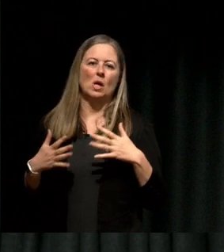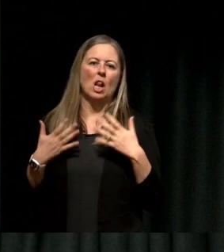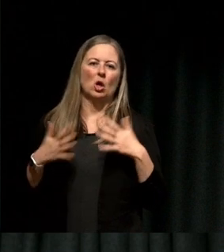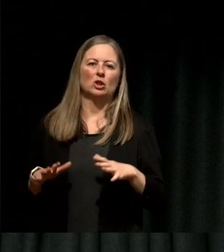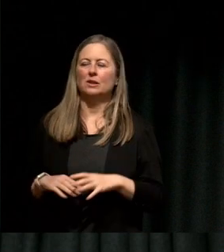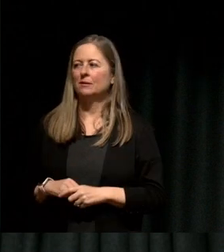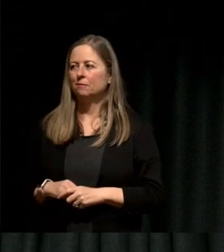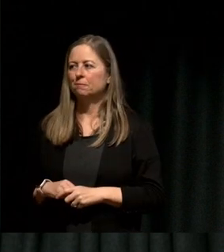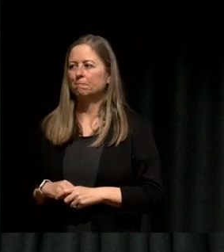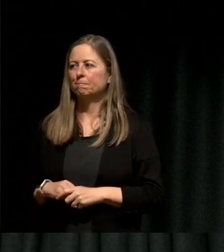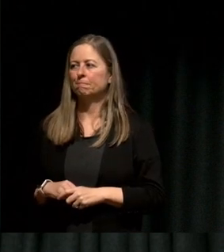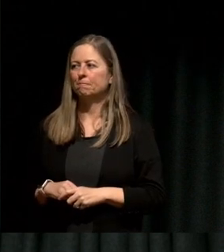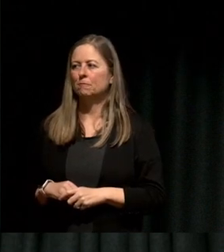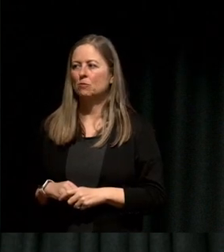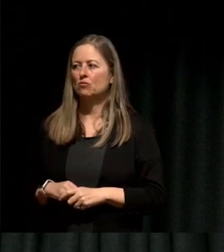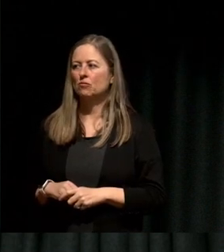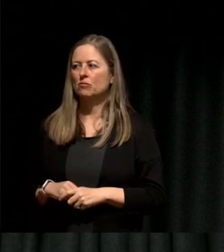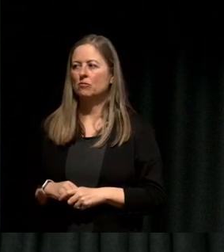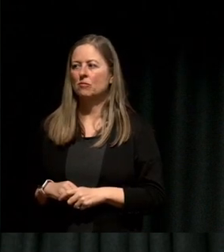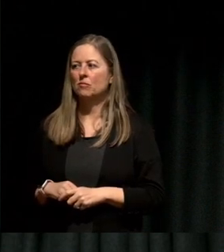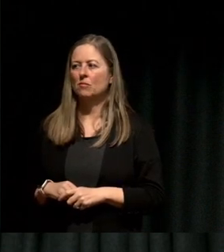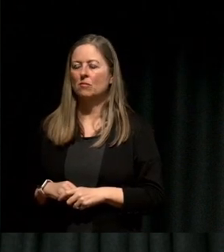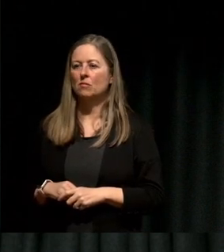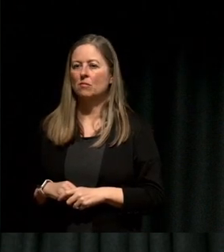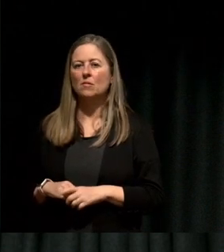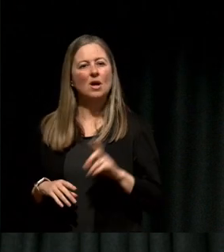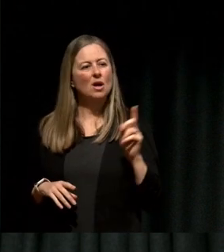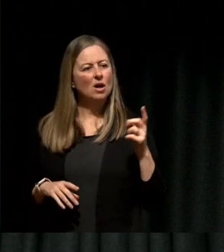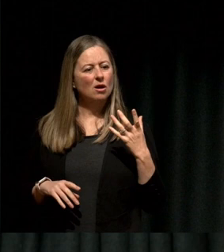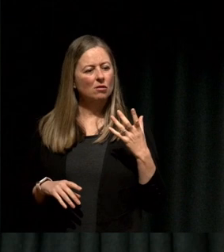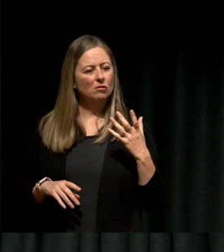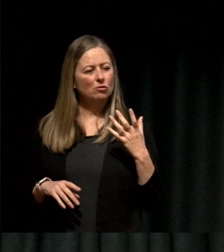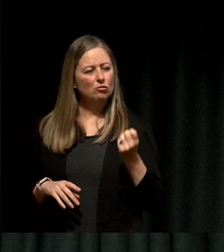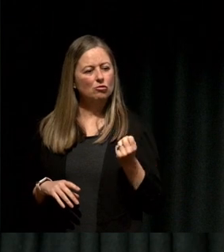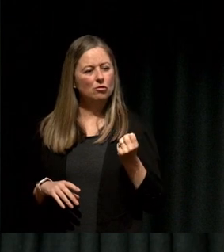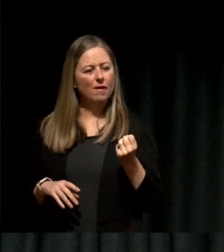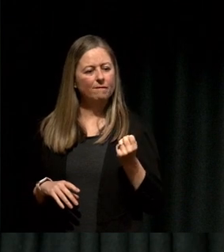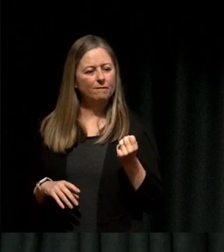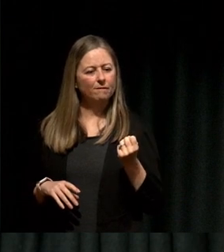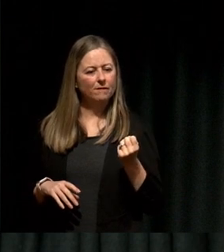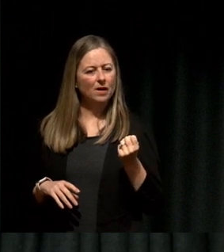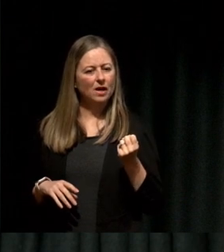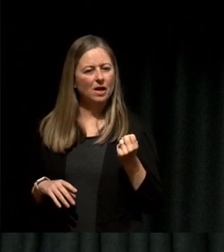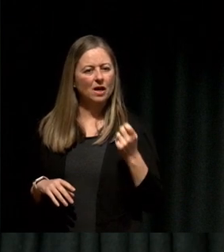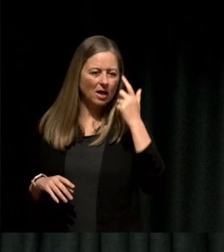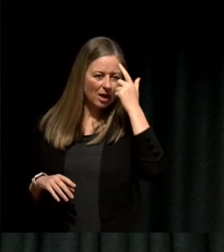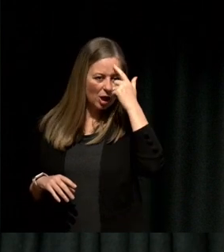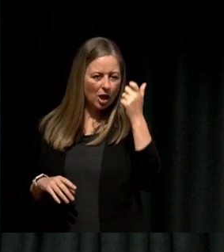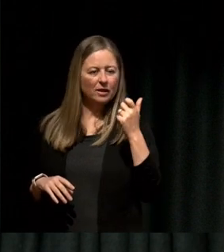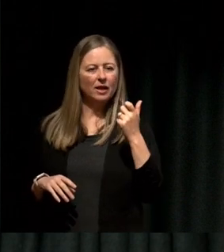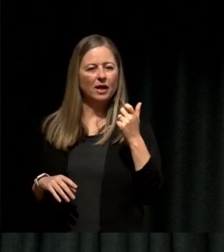So like do you do you follow any practice or any schedule to make a conscious decision?